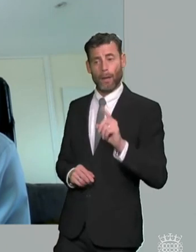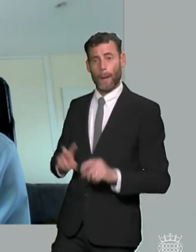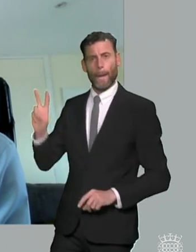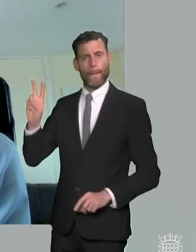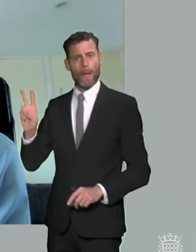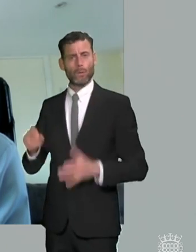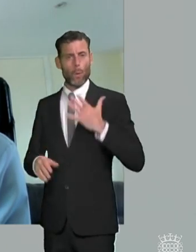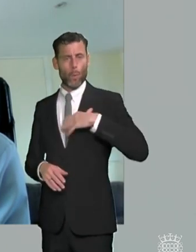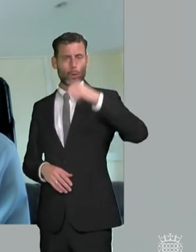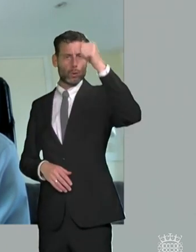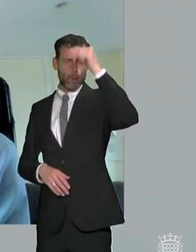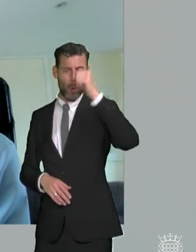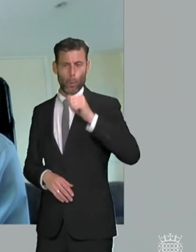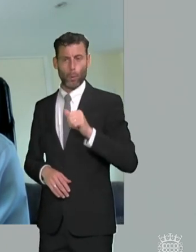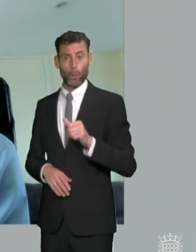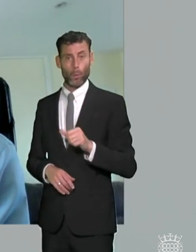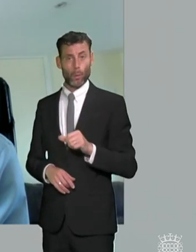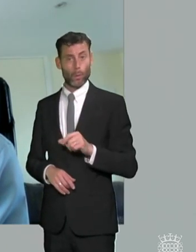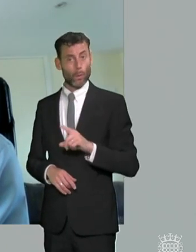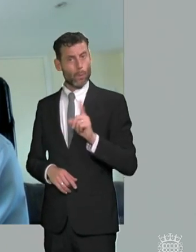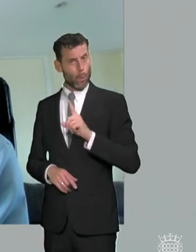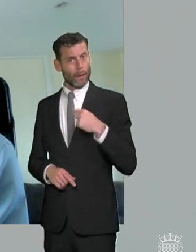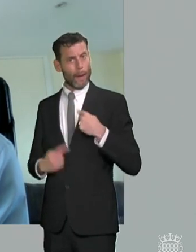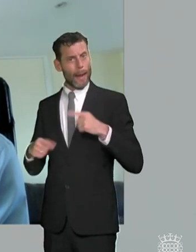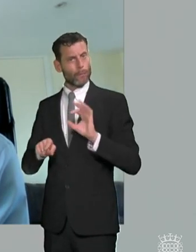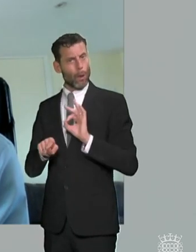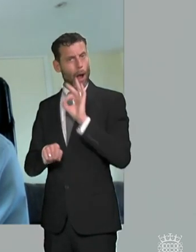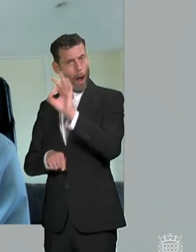the rob and a lot of disputes from the system if you know what you're entitled to it'll help